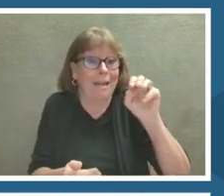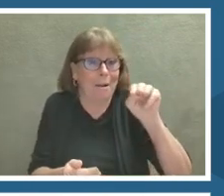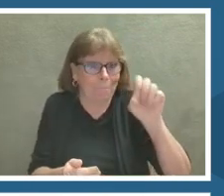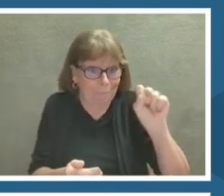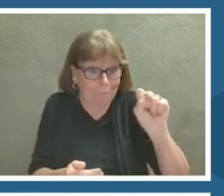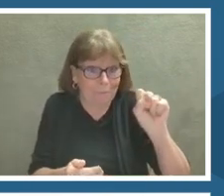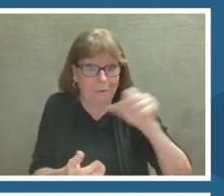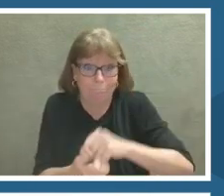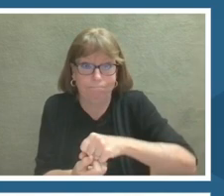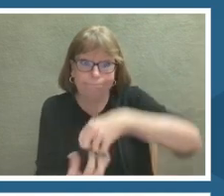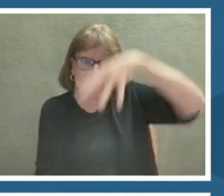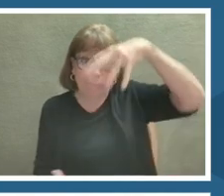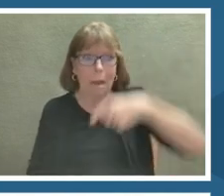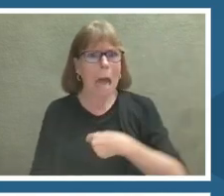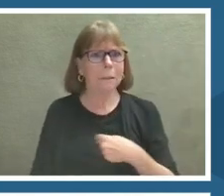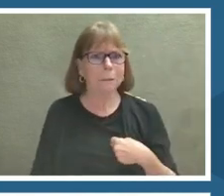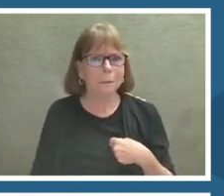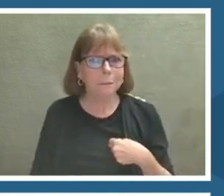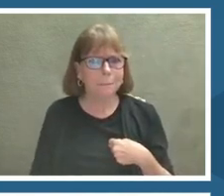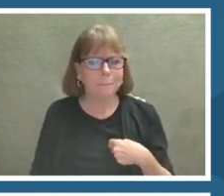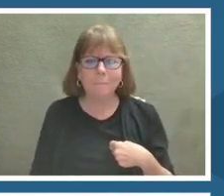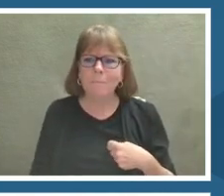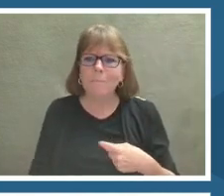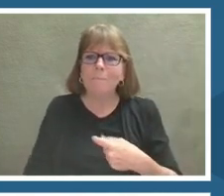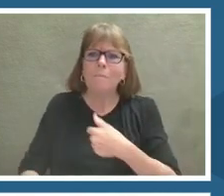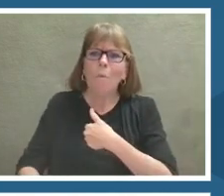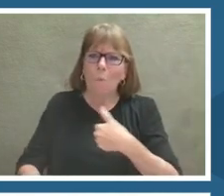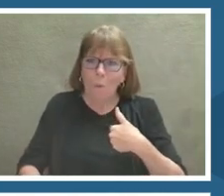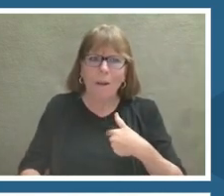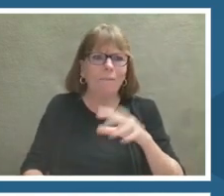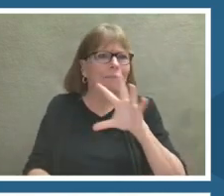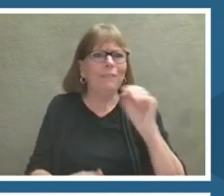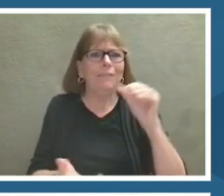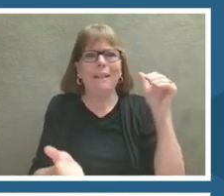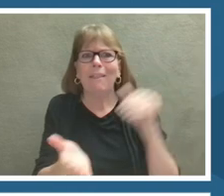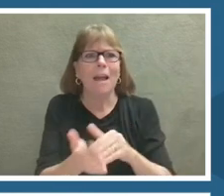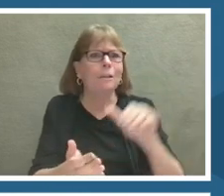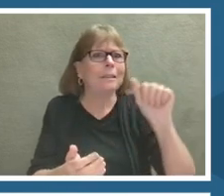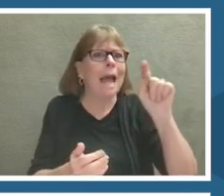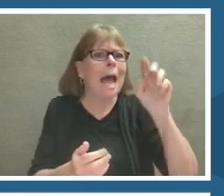We are not just the stuff of stars, but the stuff of stars that have traveled like trillions